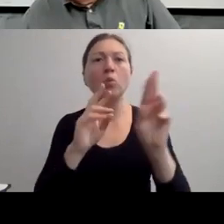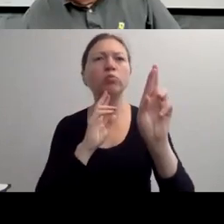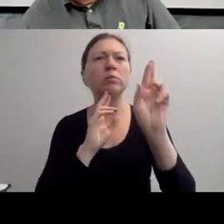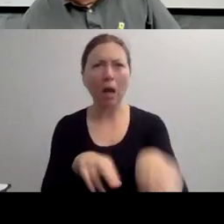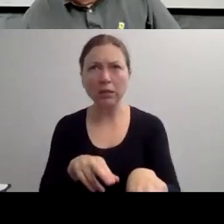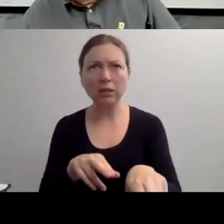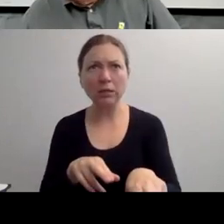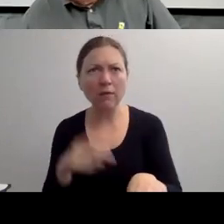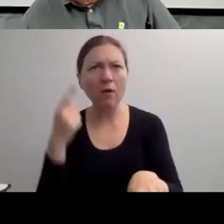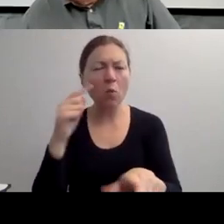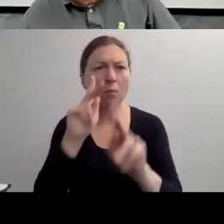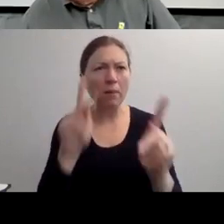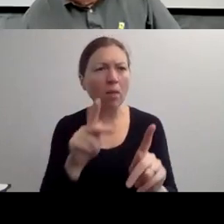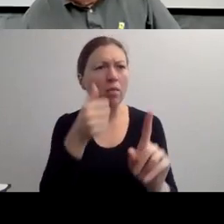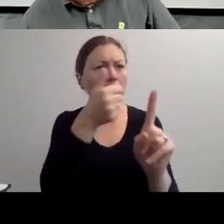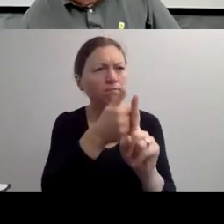SO HE IS A CONSUMER OF THOSE SERVICES."